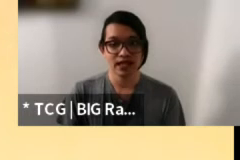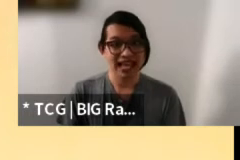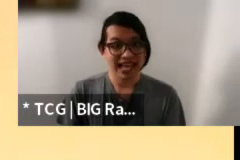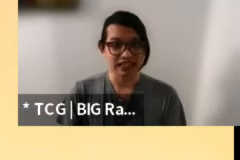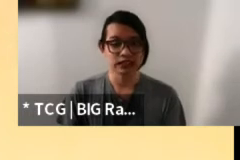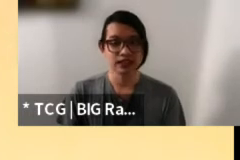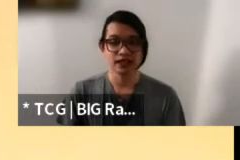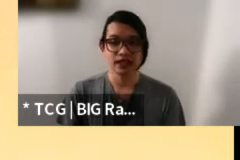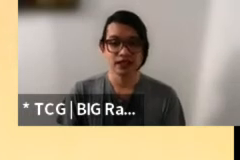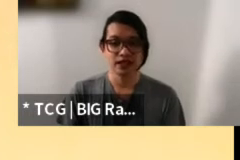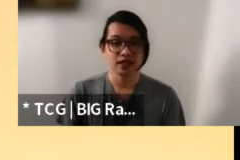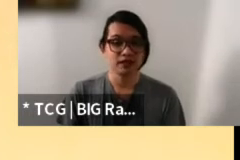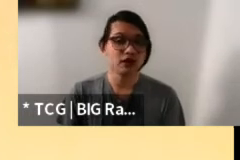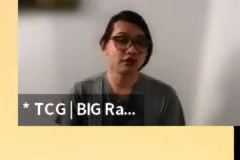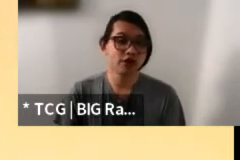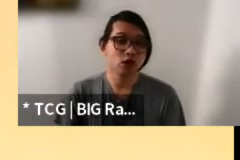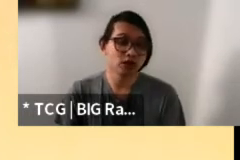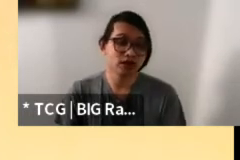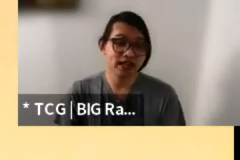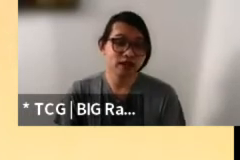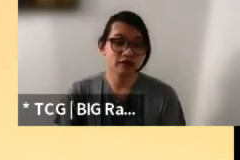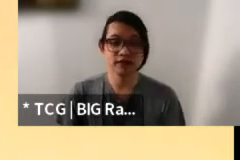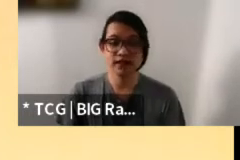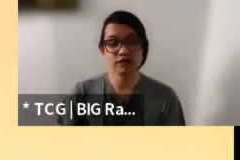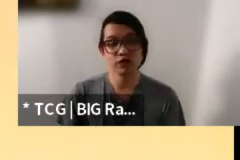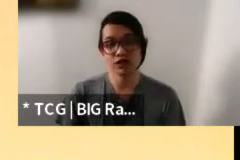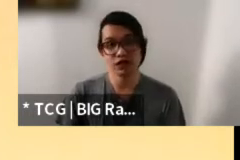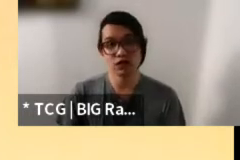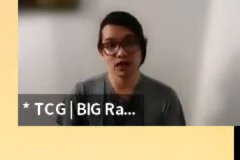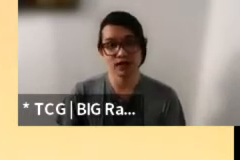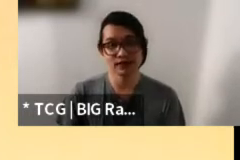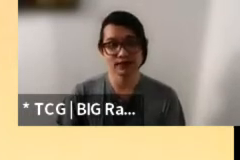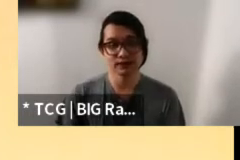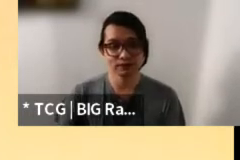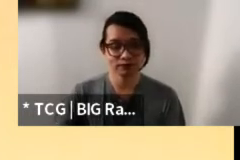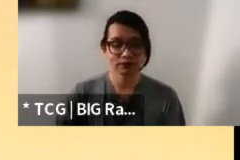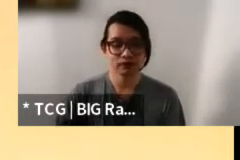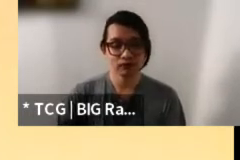act if not for your older self, then for your younger ones.